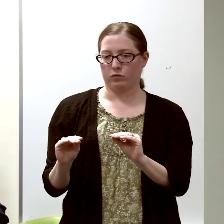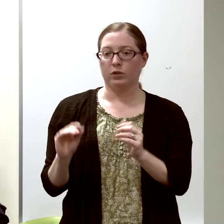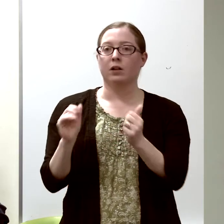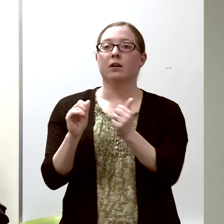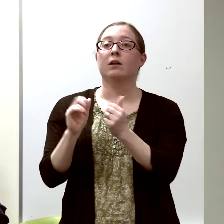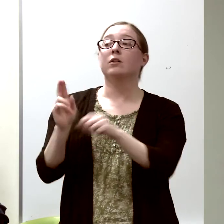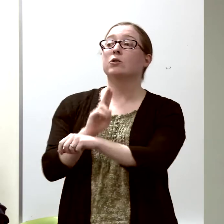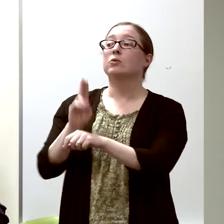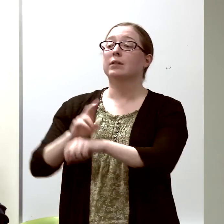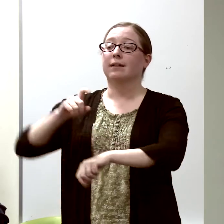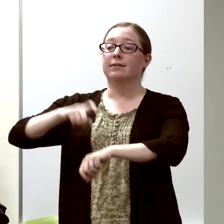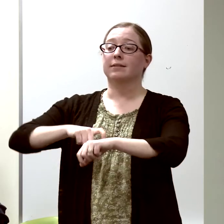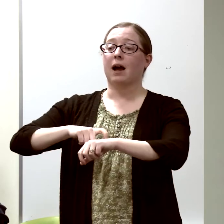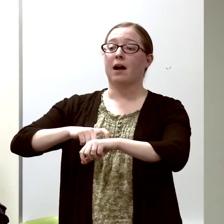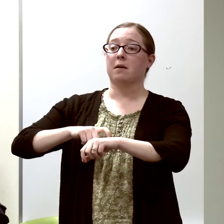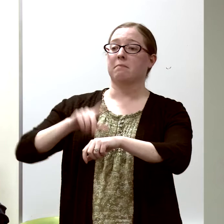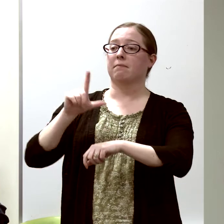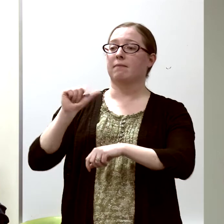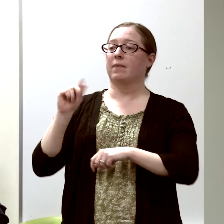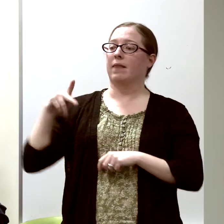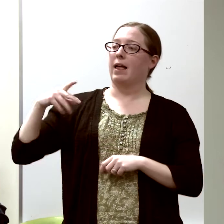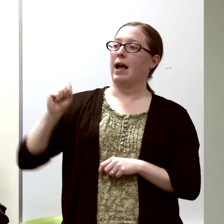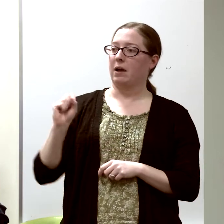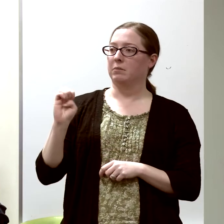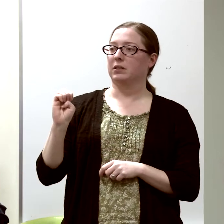with time-lapse photography,